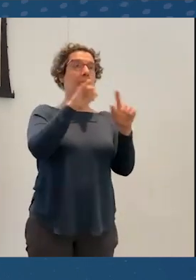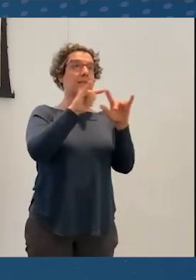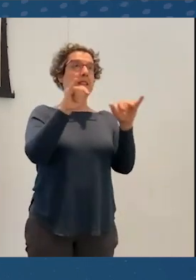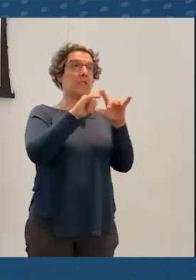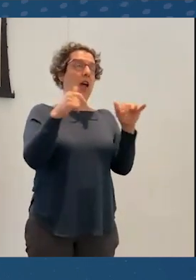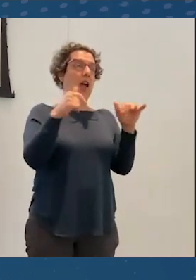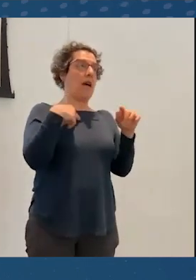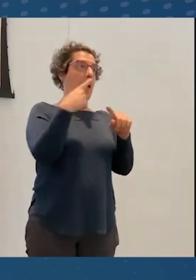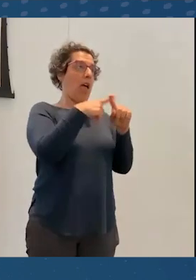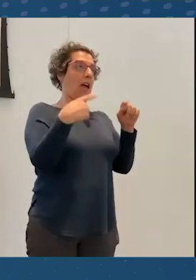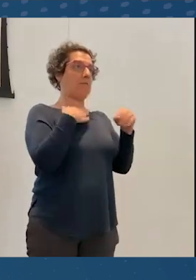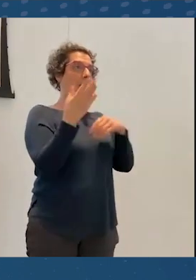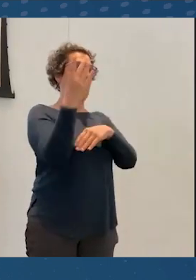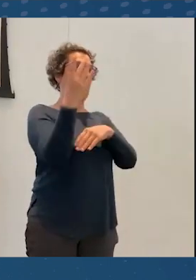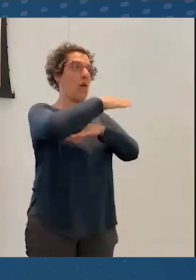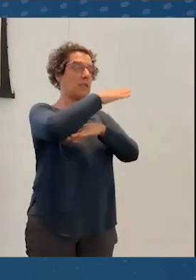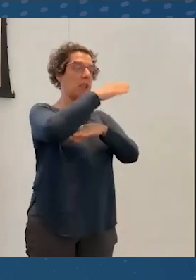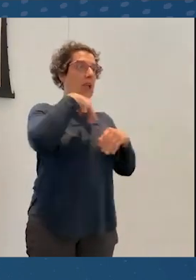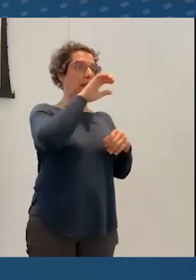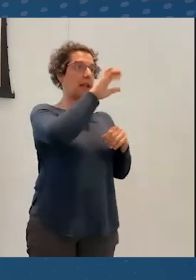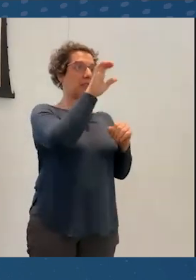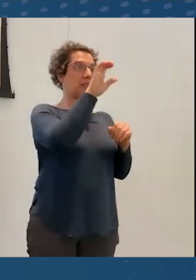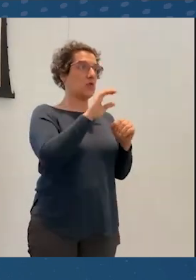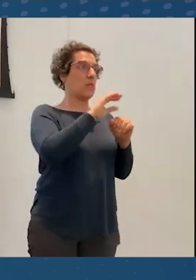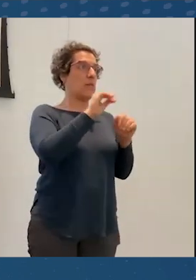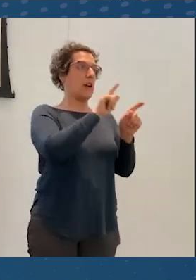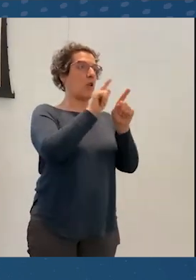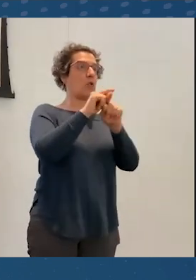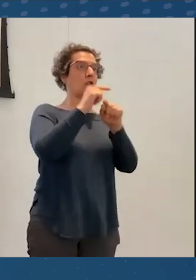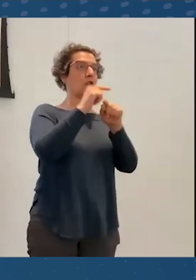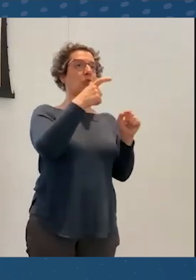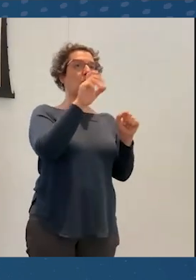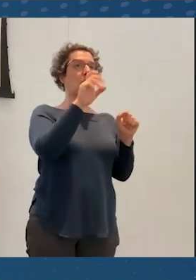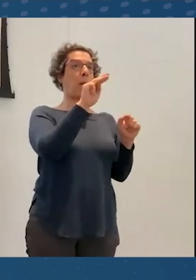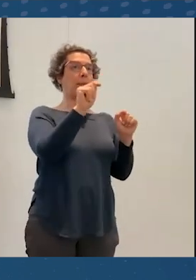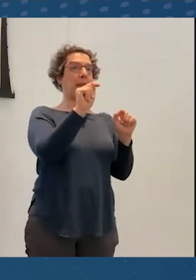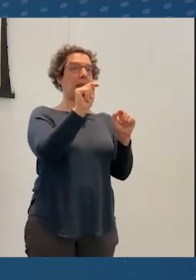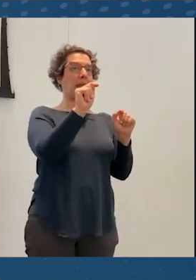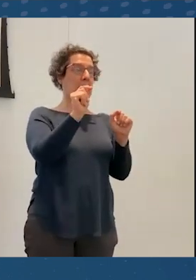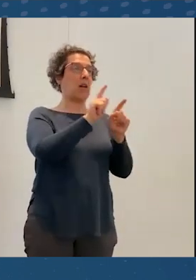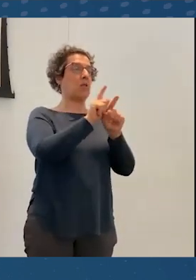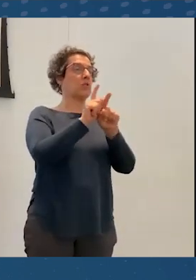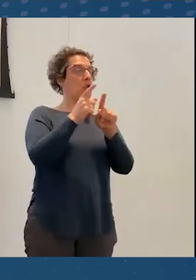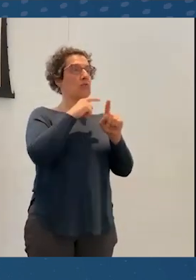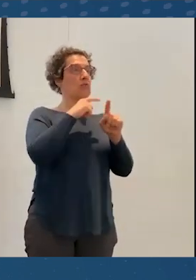Meets and I give them a lot of credit for their keyboard commands as somebody who's blind.